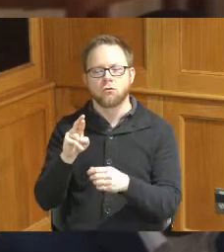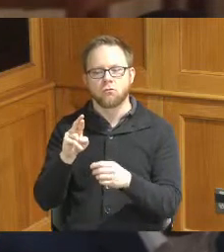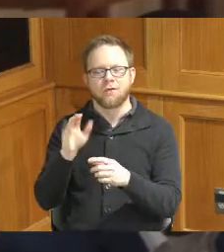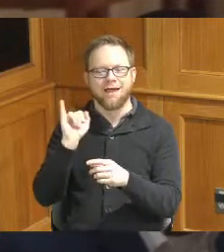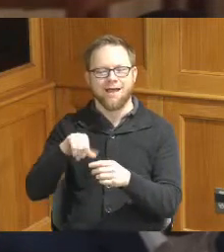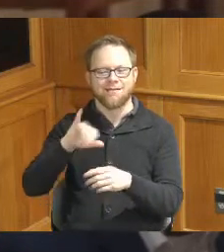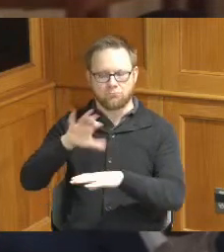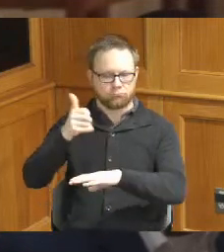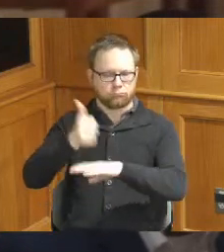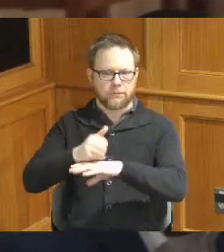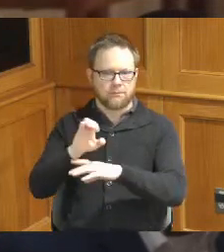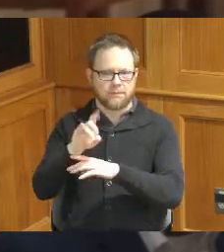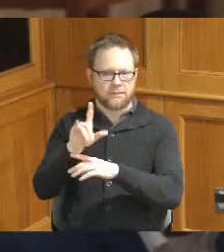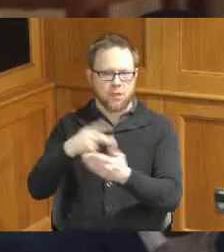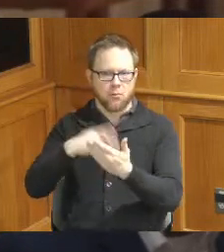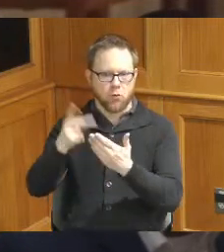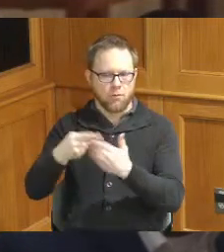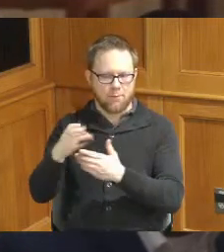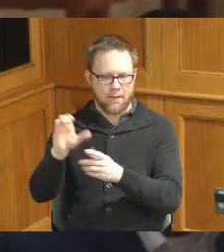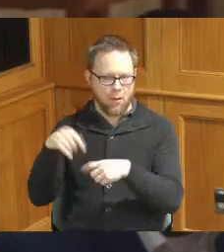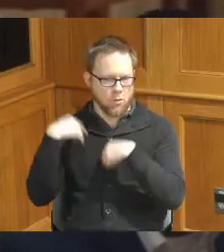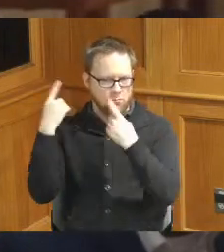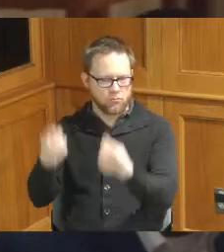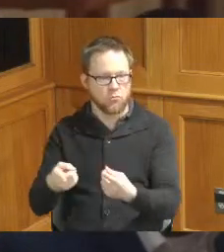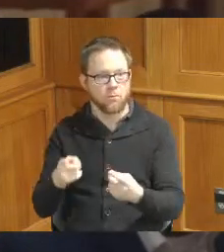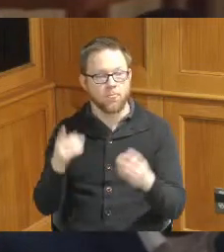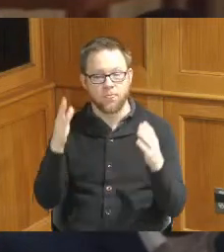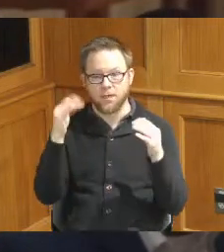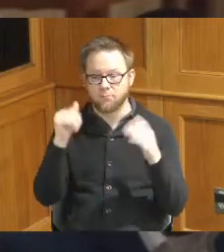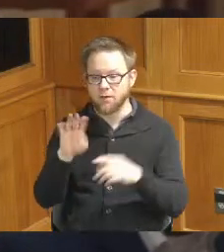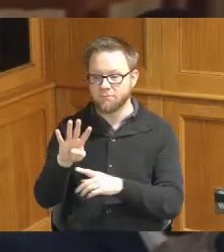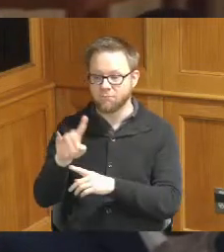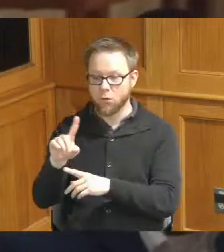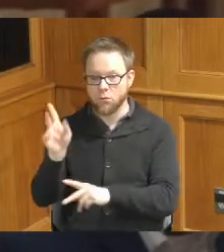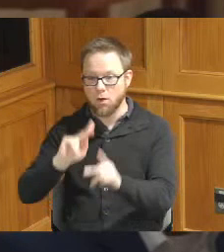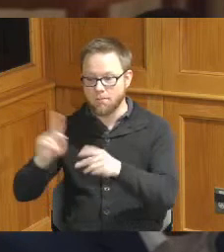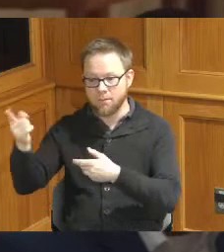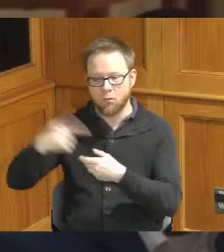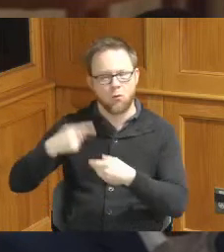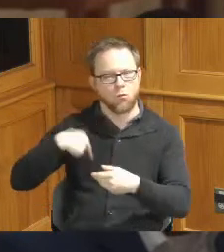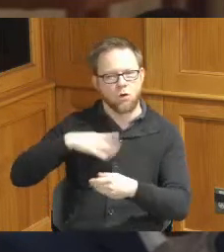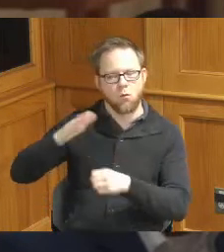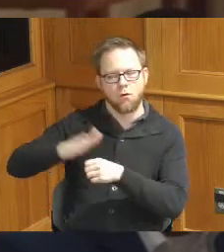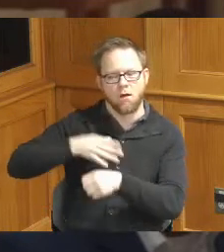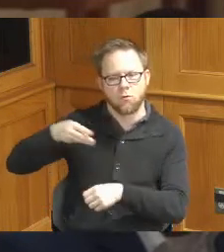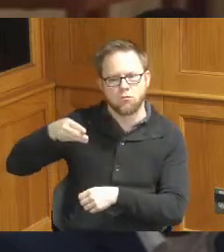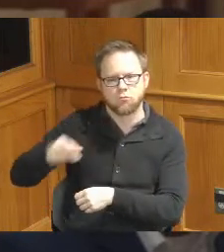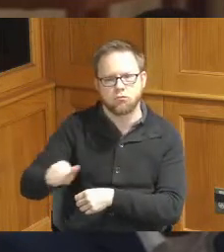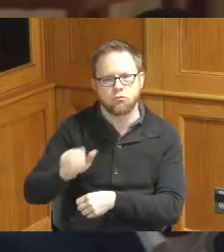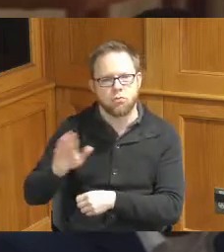they expect to serve 41 participants by paying their tuition 80 percent they anticipate will